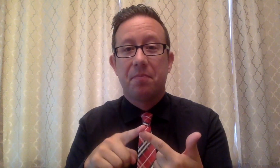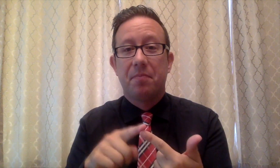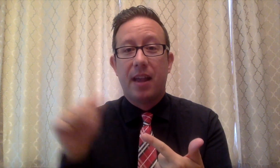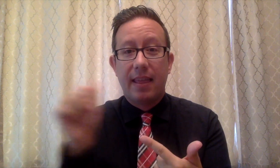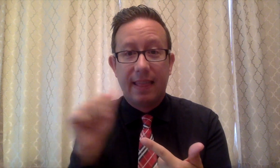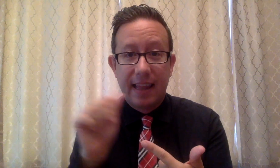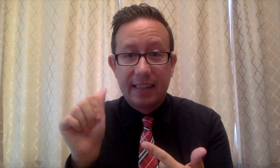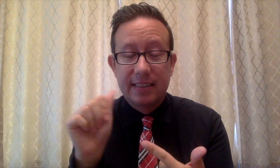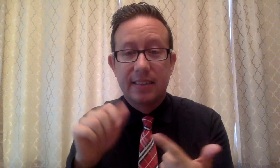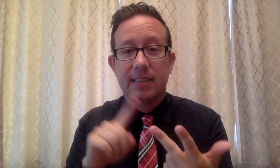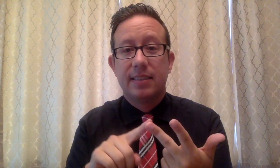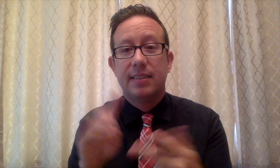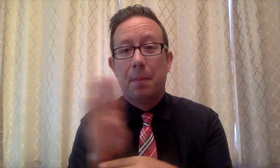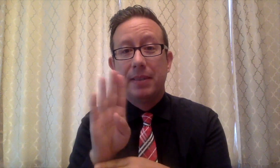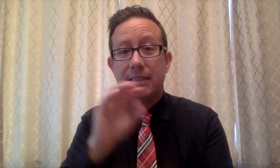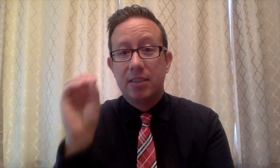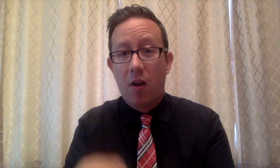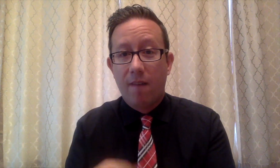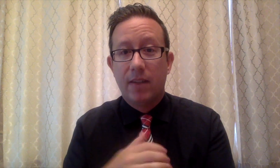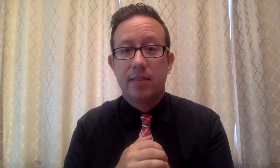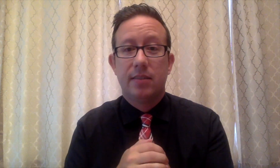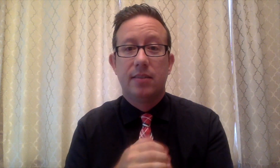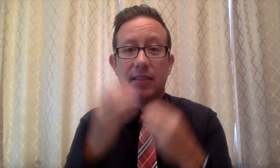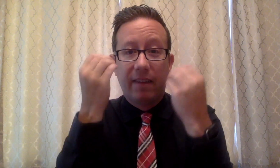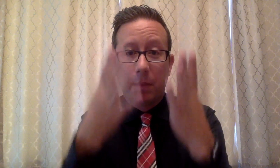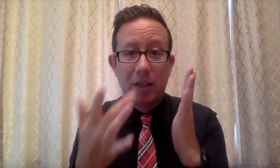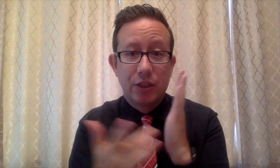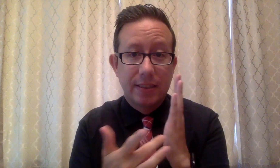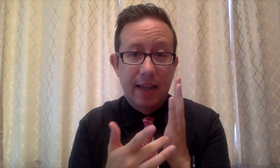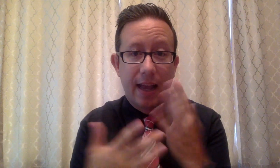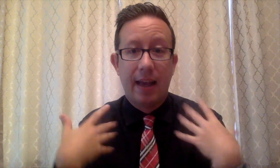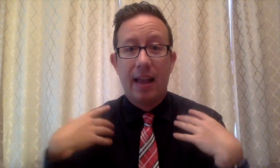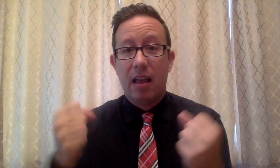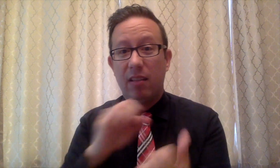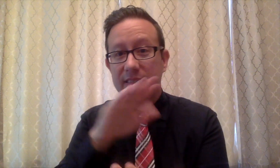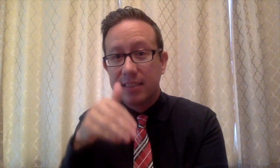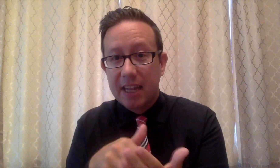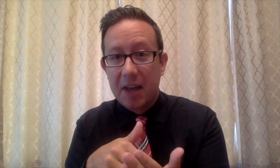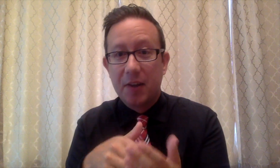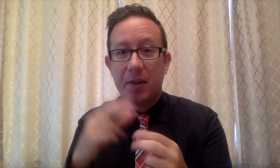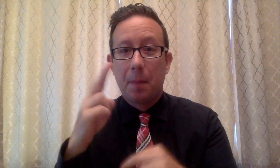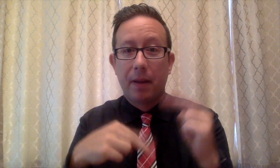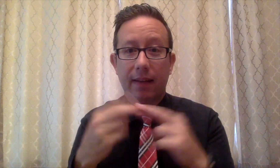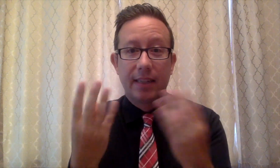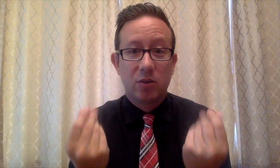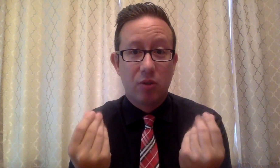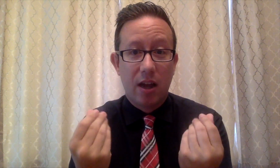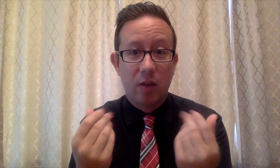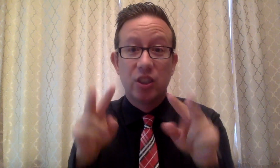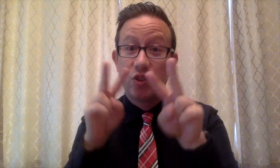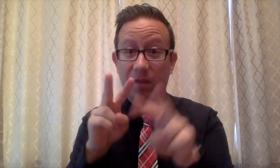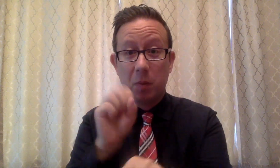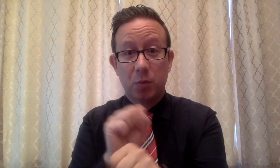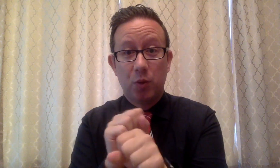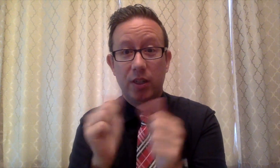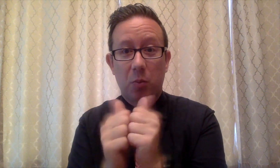Residential Life, Athletics, Business Office, Information Technology, Health Center, and